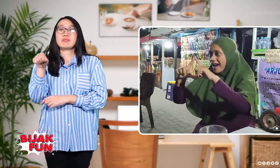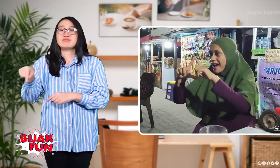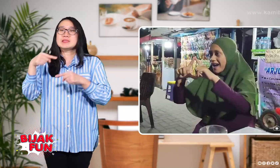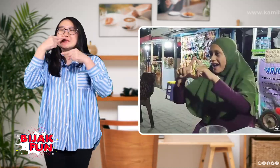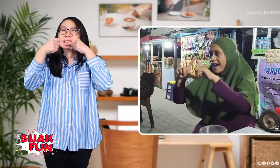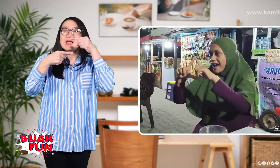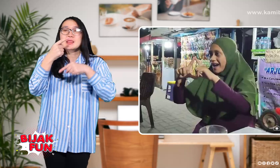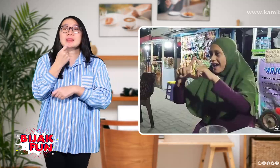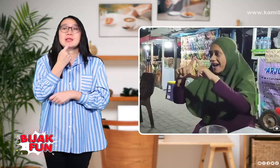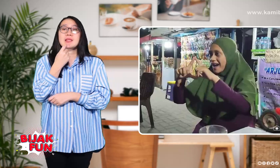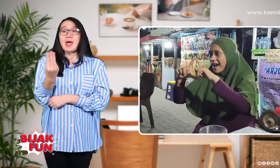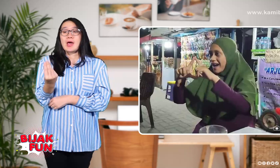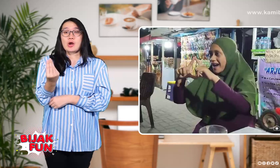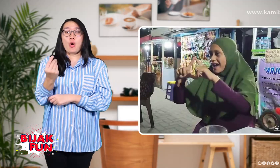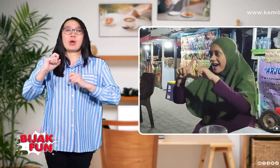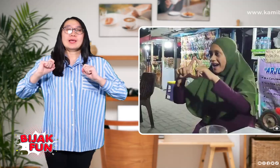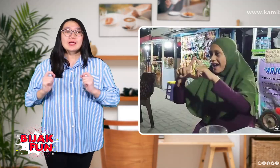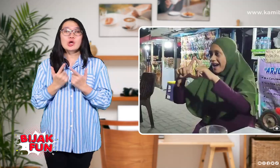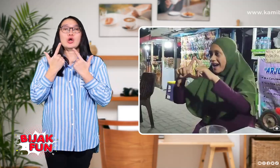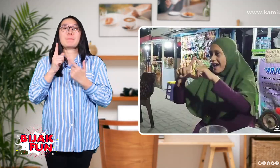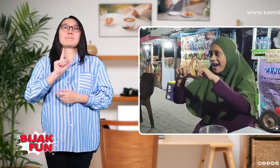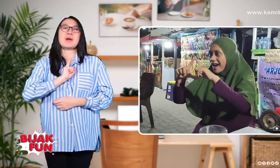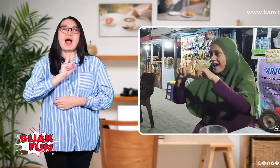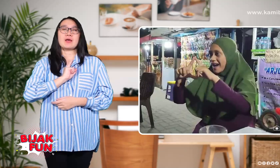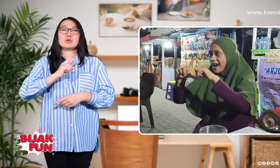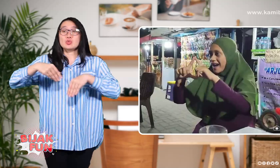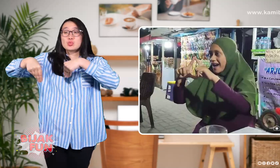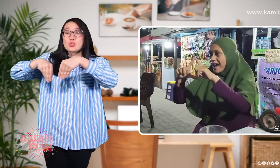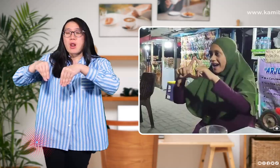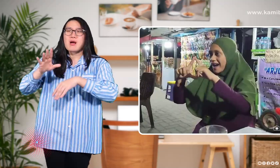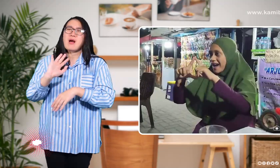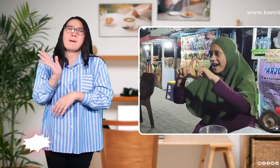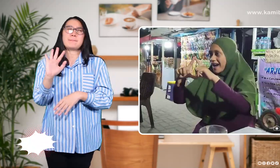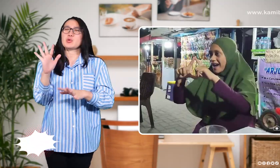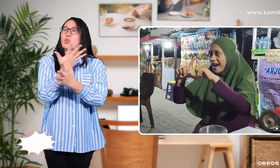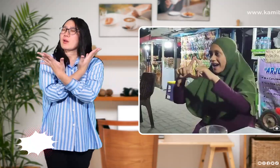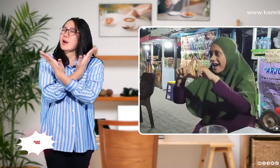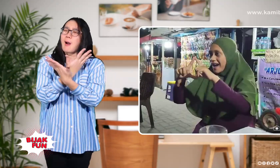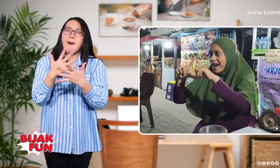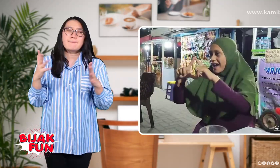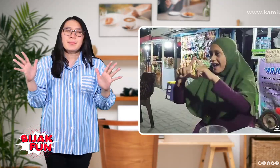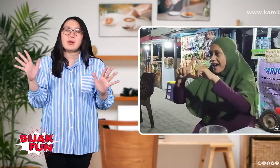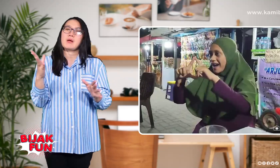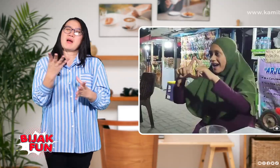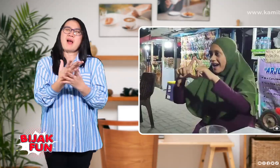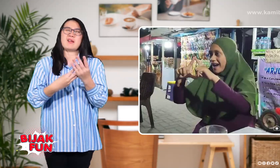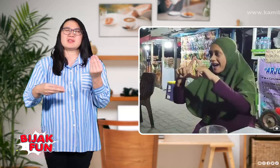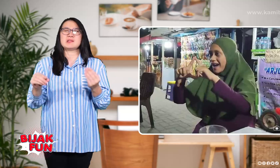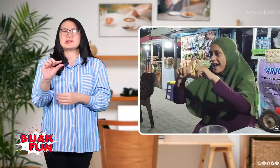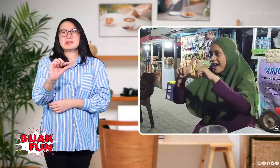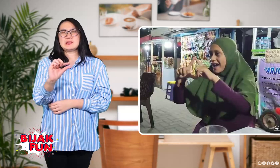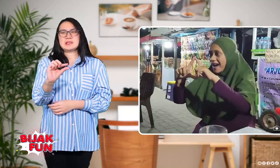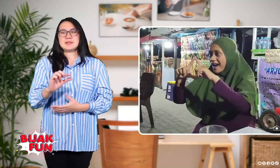He talked about the economics of independent living. Sales are not that busy and income is small.